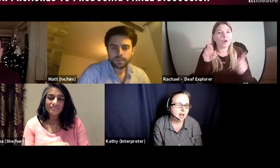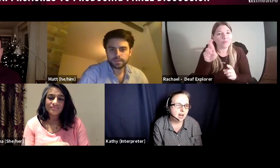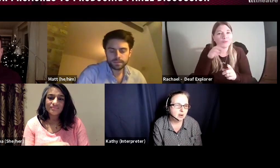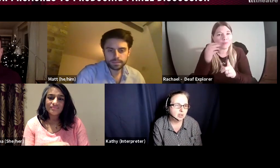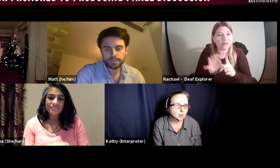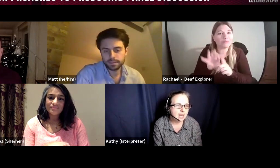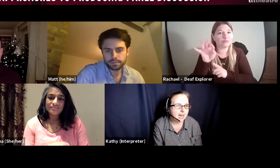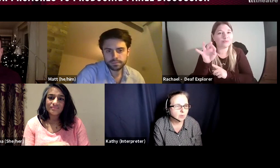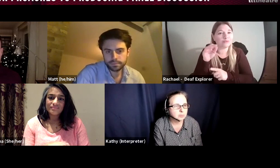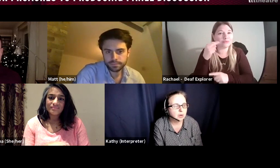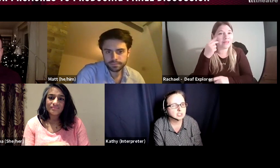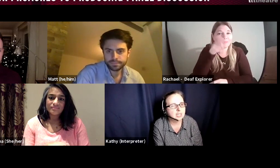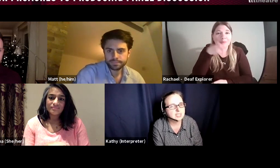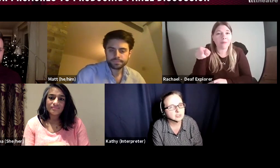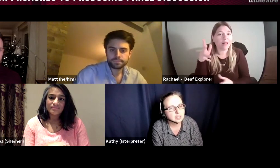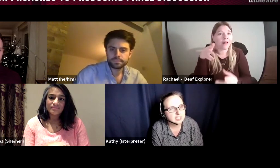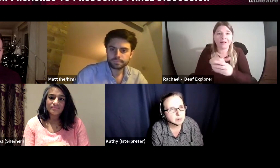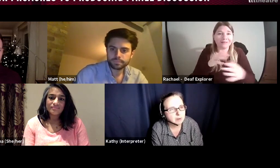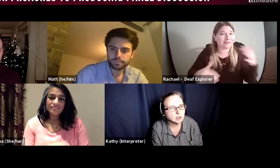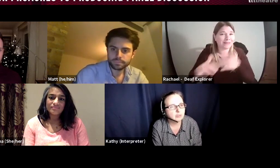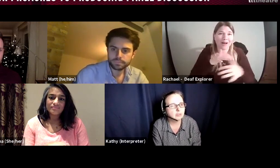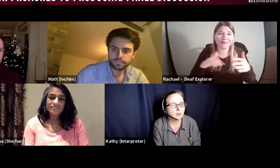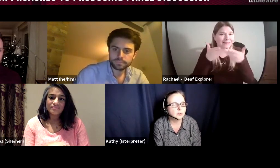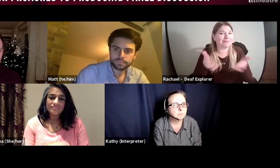and all that language oppression et cetera that deaf people have gone through